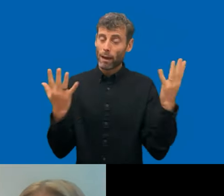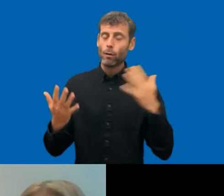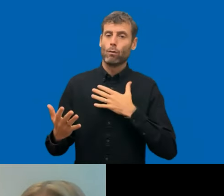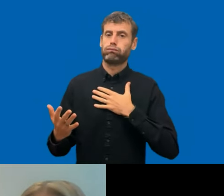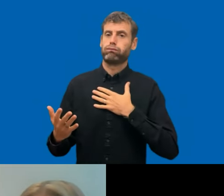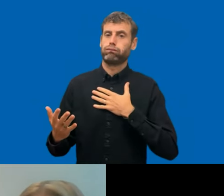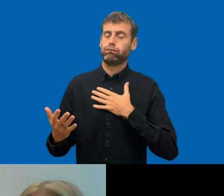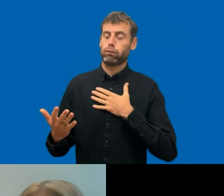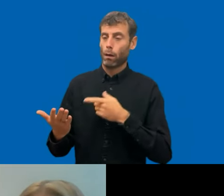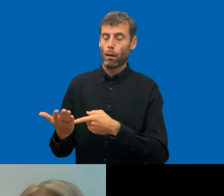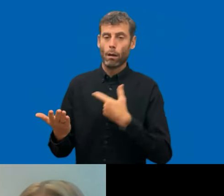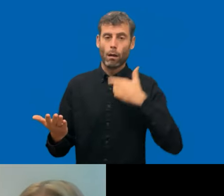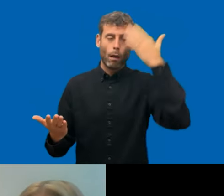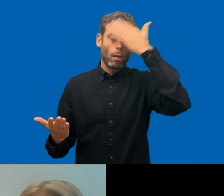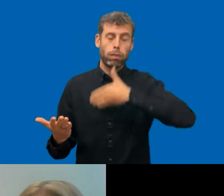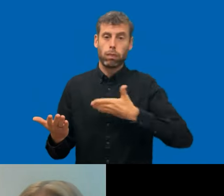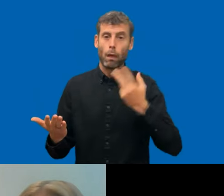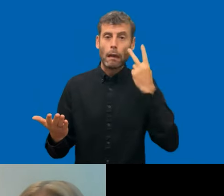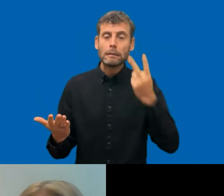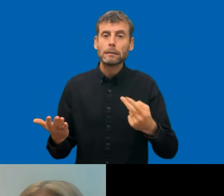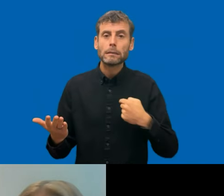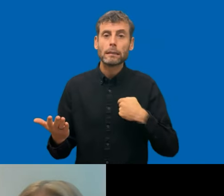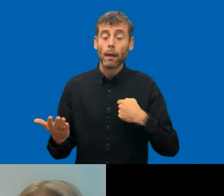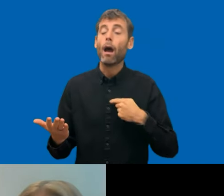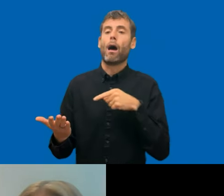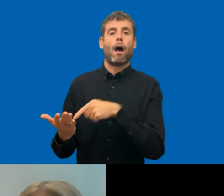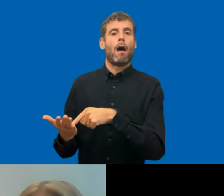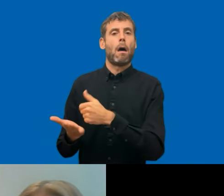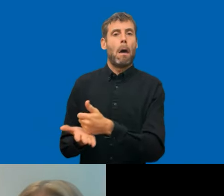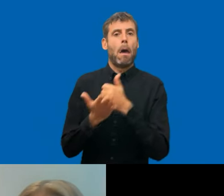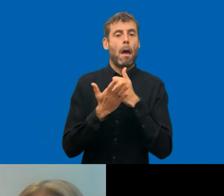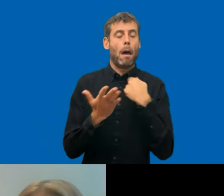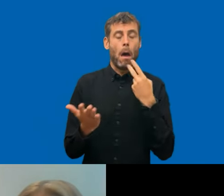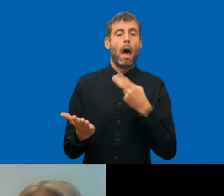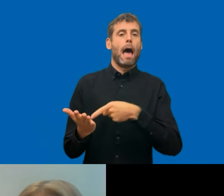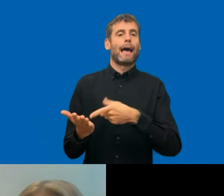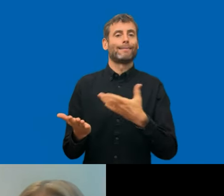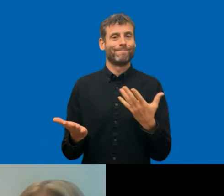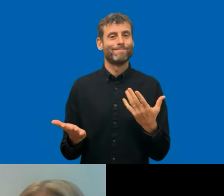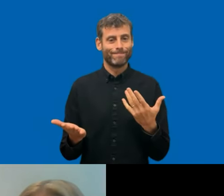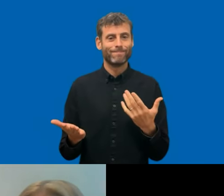do it. And sometimes it's also a question like in the small municipalities or so,